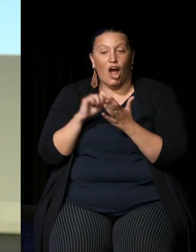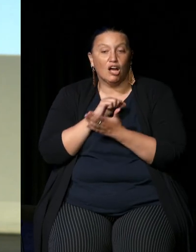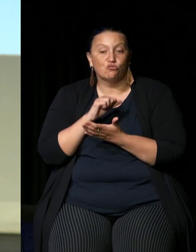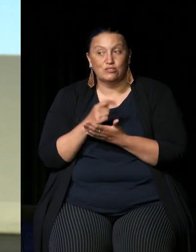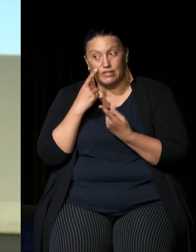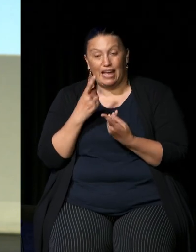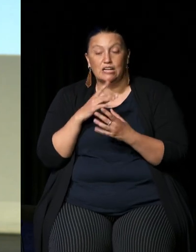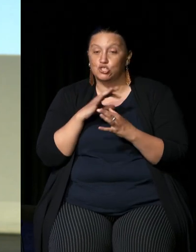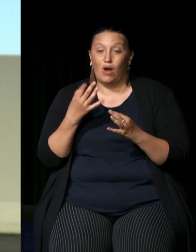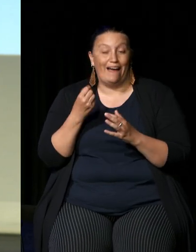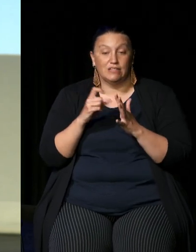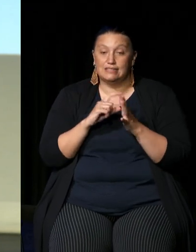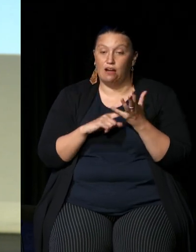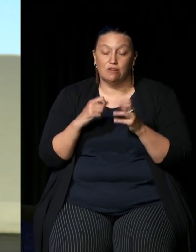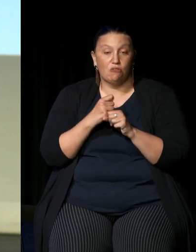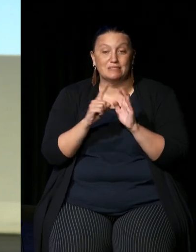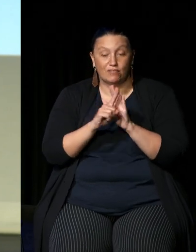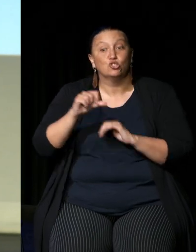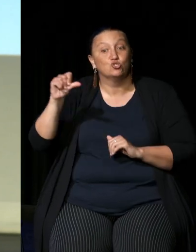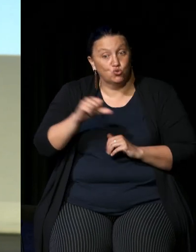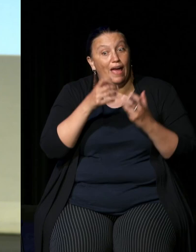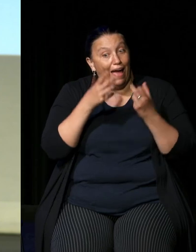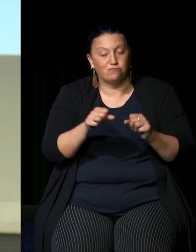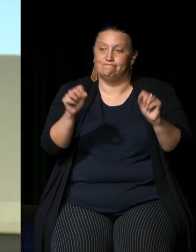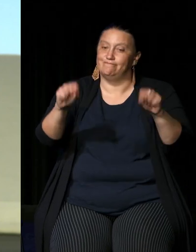did not have a Dharug representative and it should have absolutely but there were many